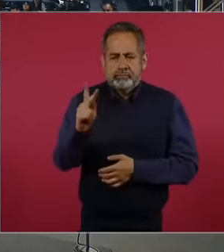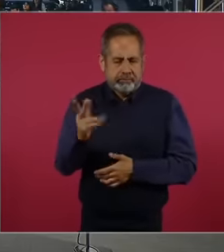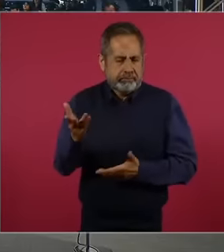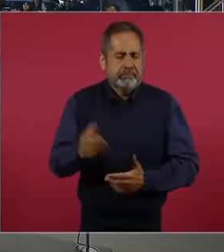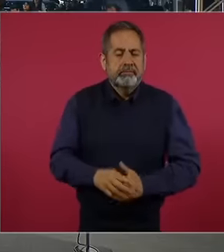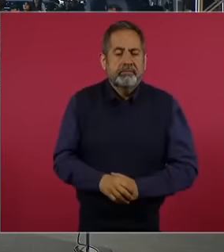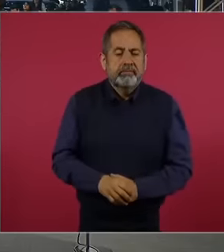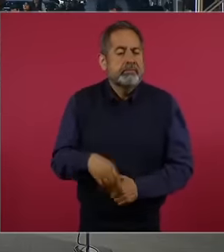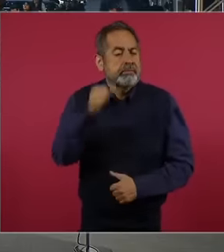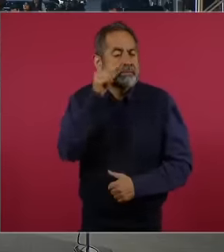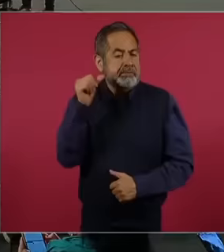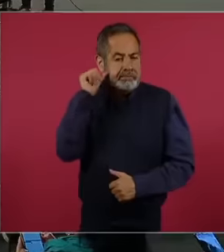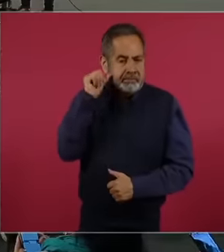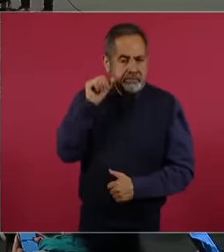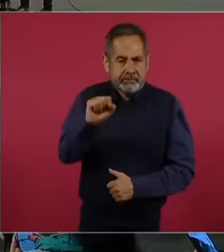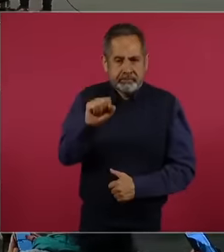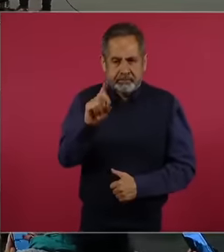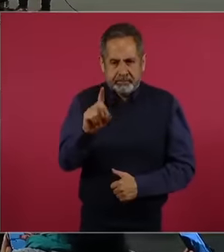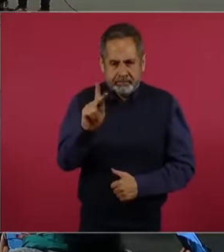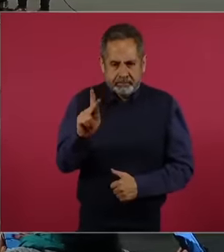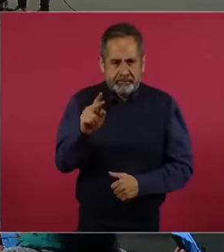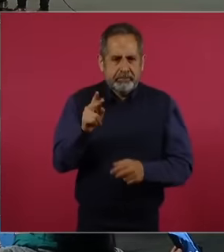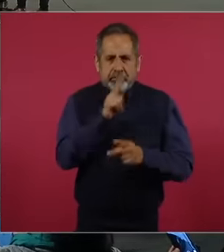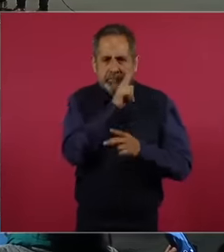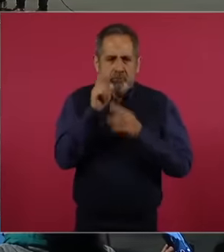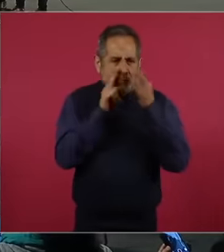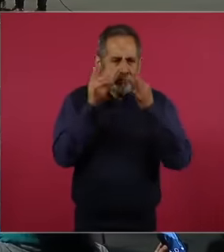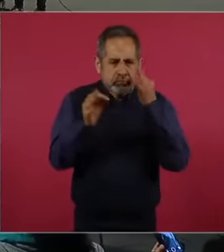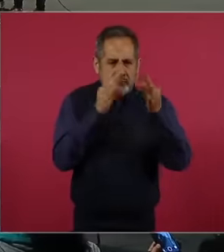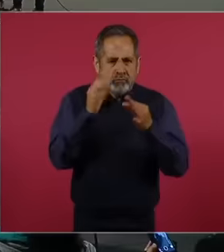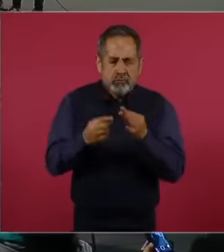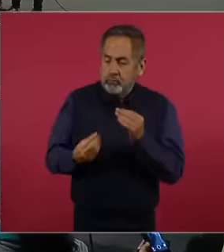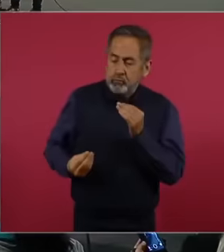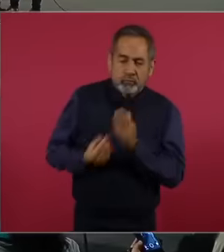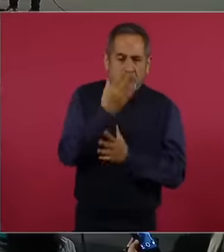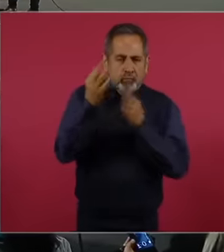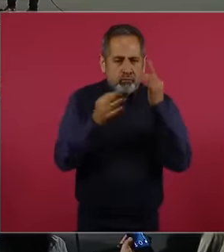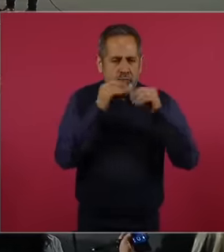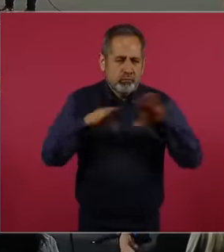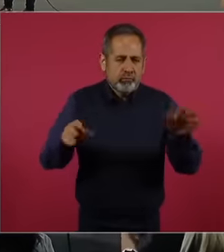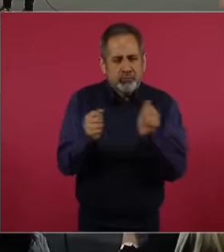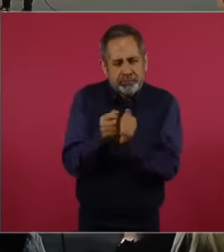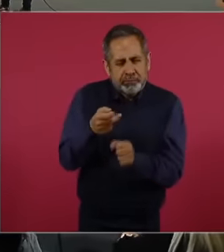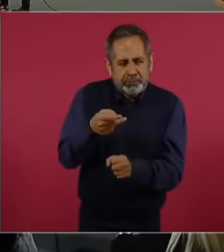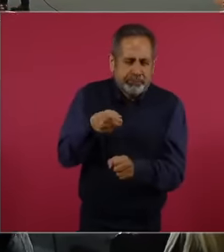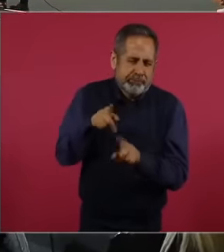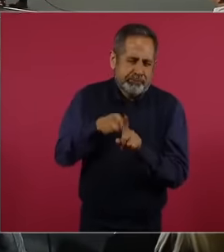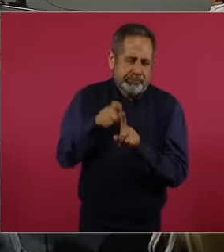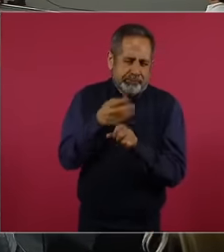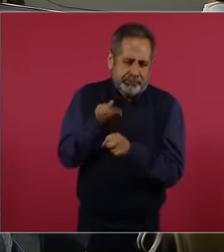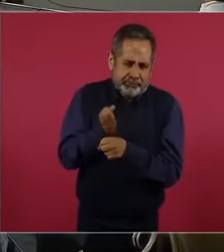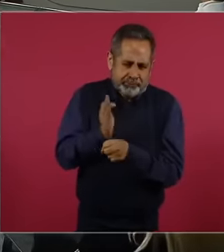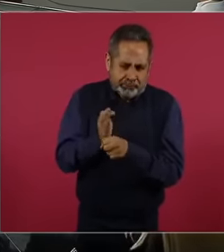yesterday in sdp news we premiered a humorous news program and within the comments there was